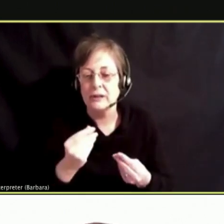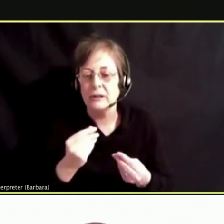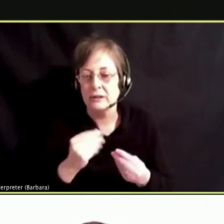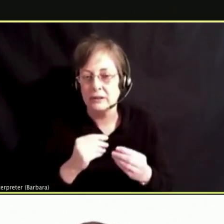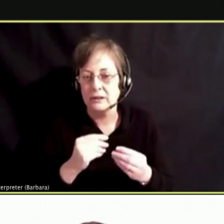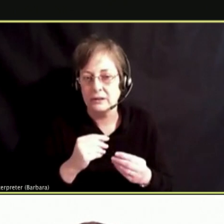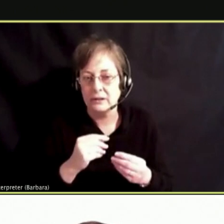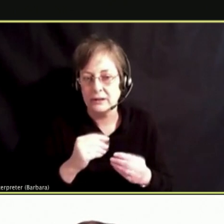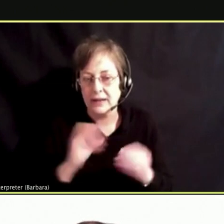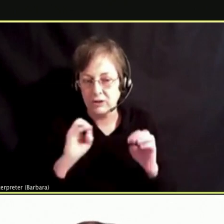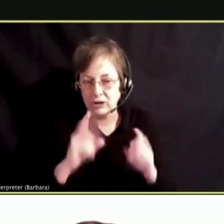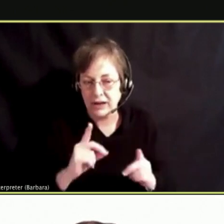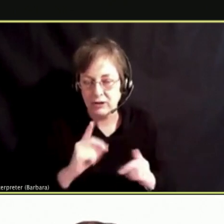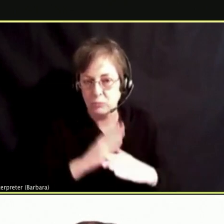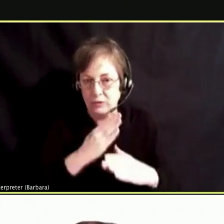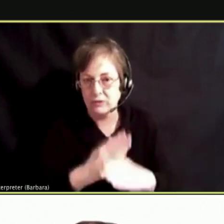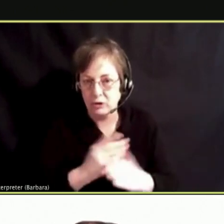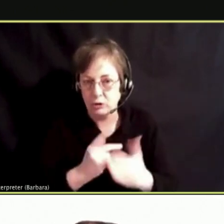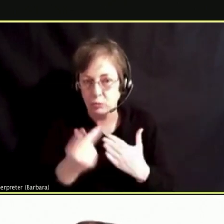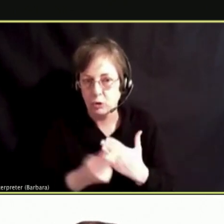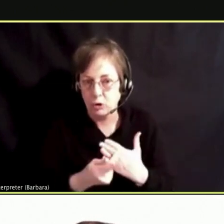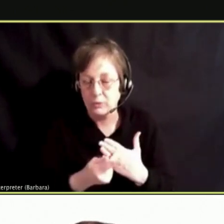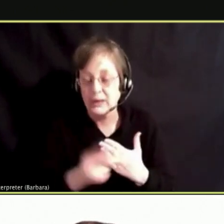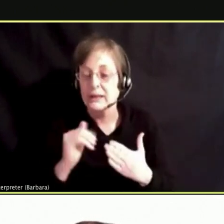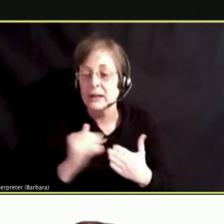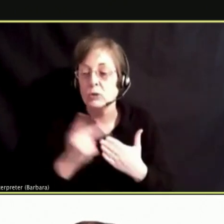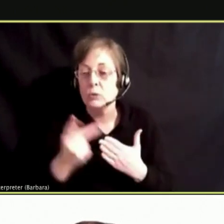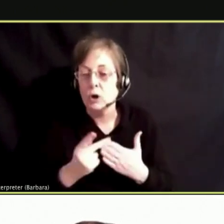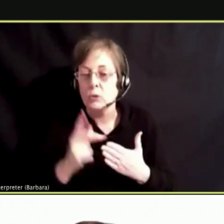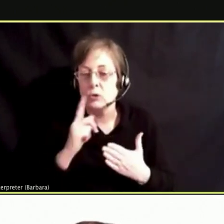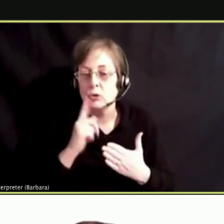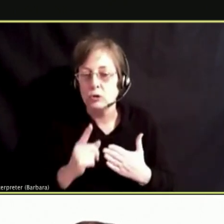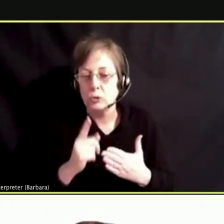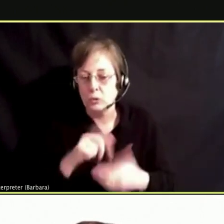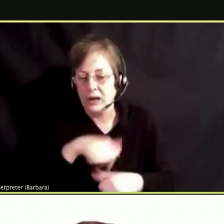THIS PROGRAM REALLY SEEKS TO BUILD COMPETENCIES AMONG PARENTS AND YOUTH.